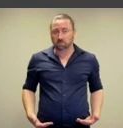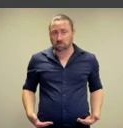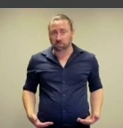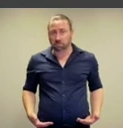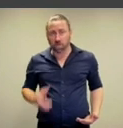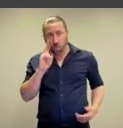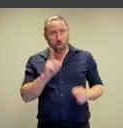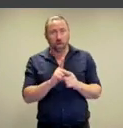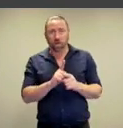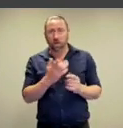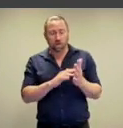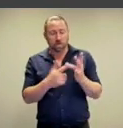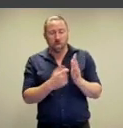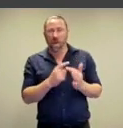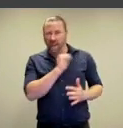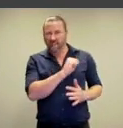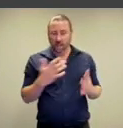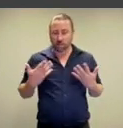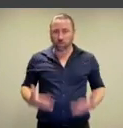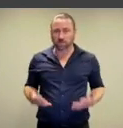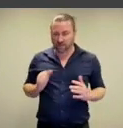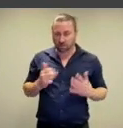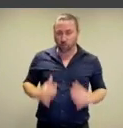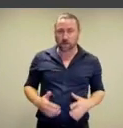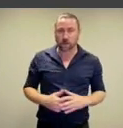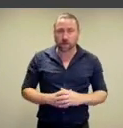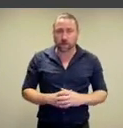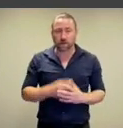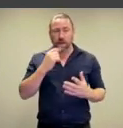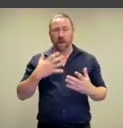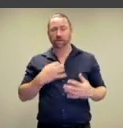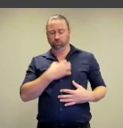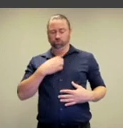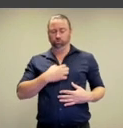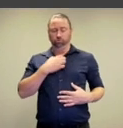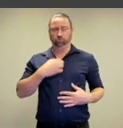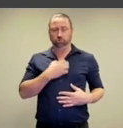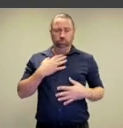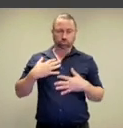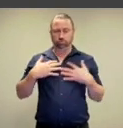t-shirt reproduces the details of